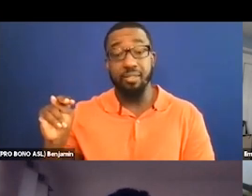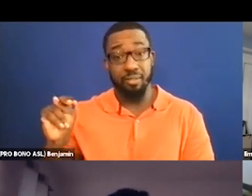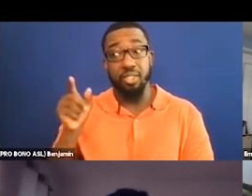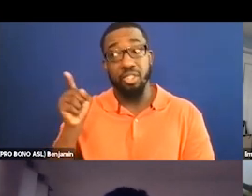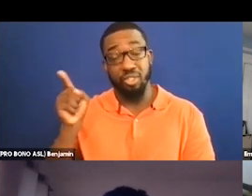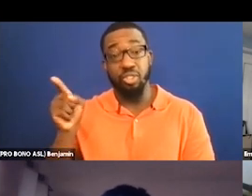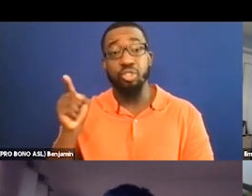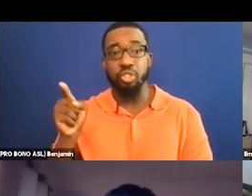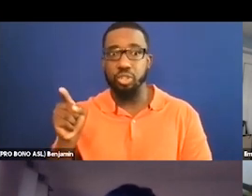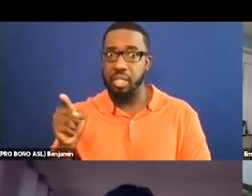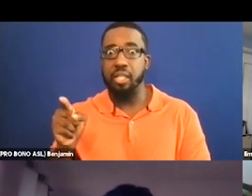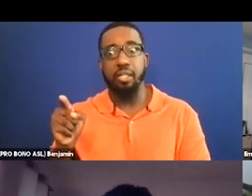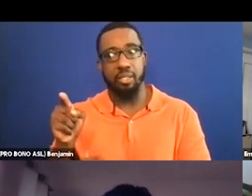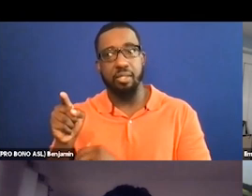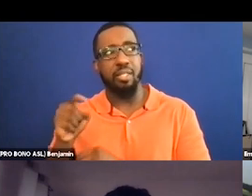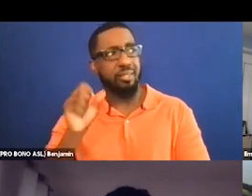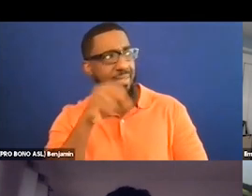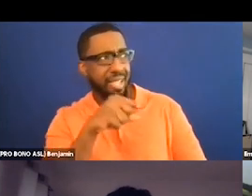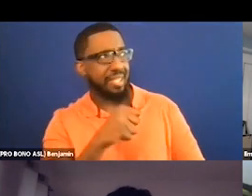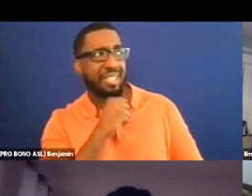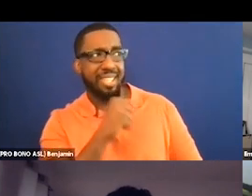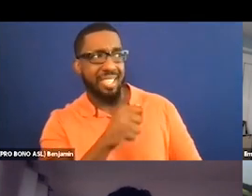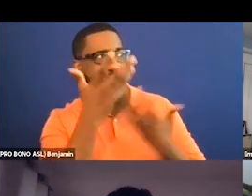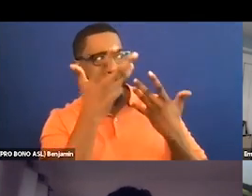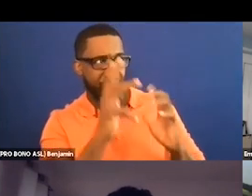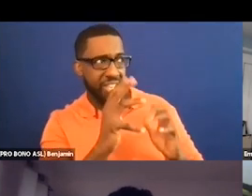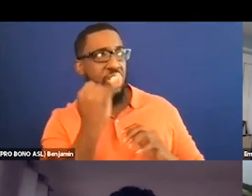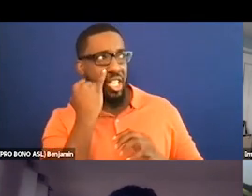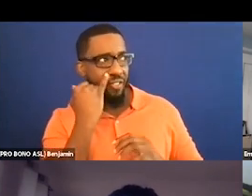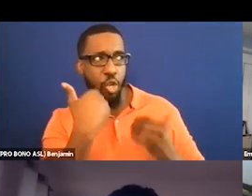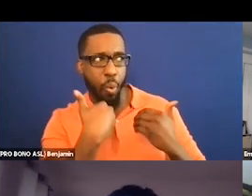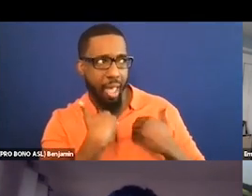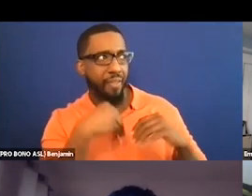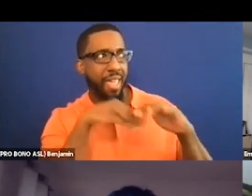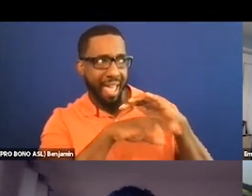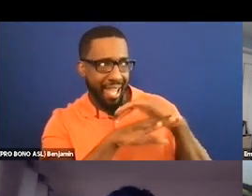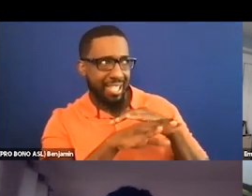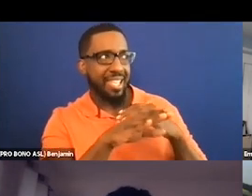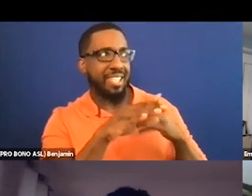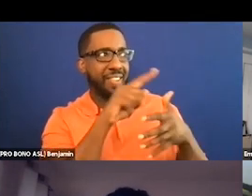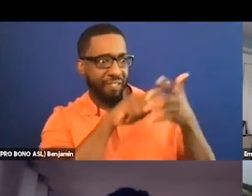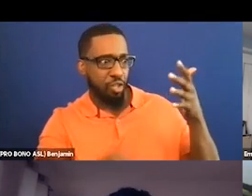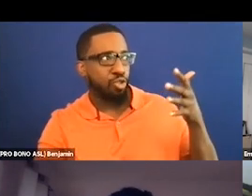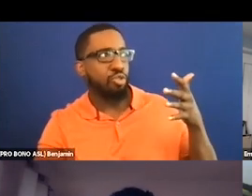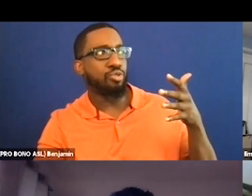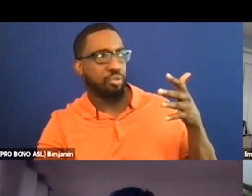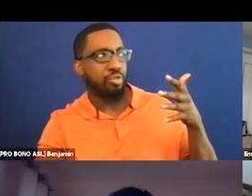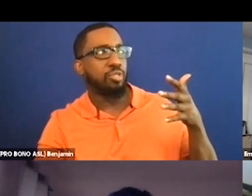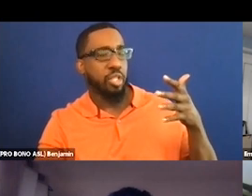She says, no, the film isn't done until you have these access features. We need to help film professionals start to think about